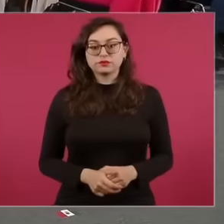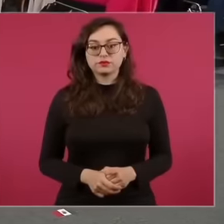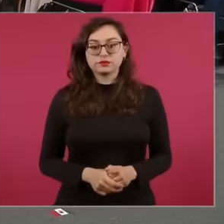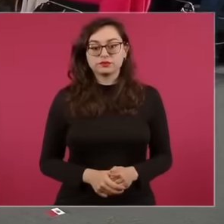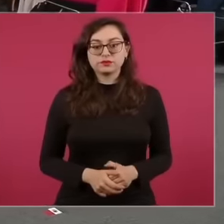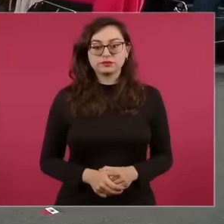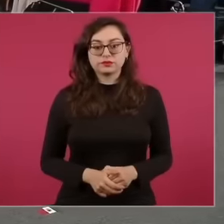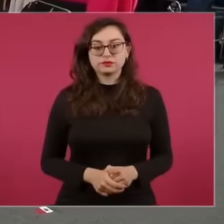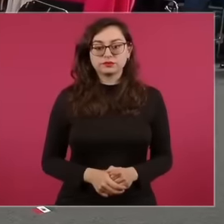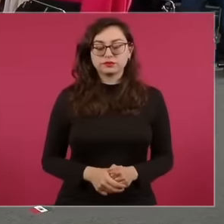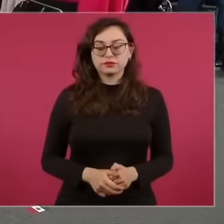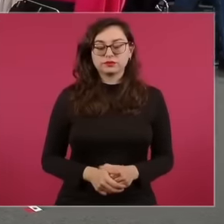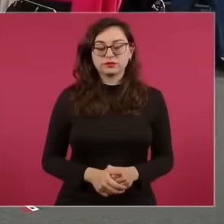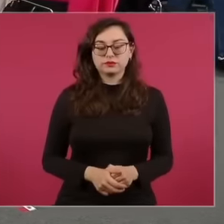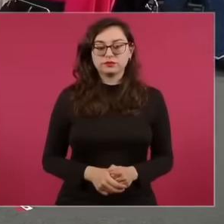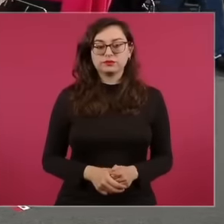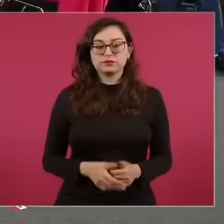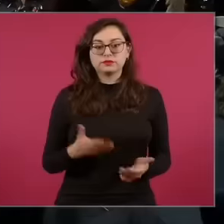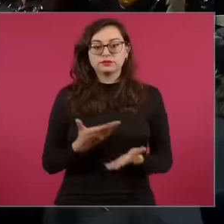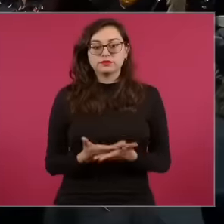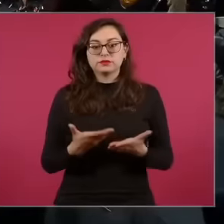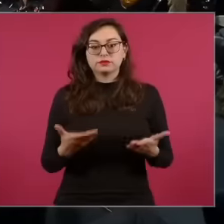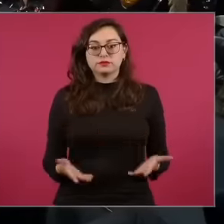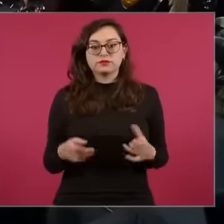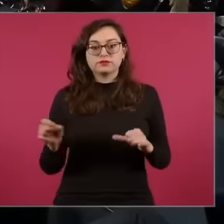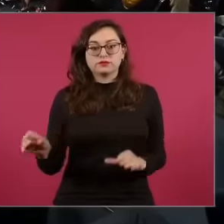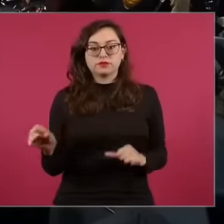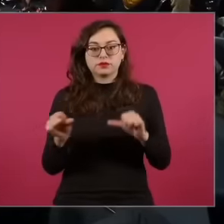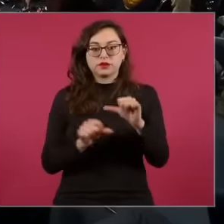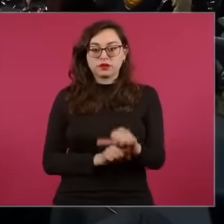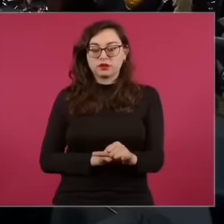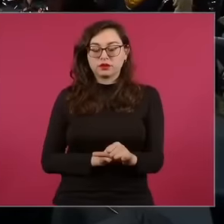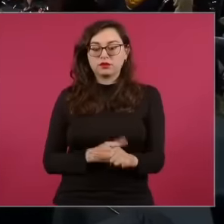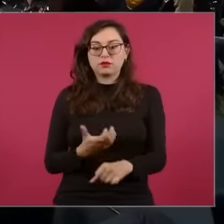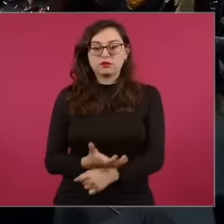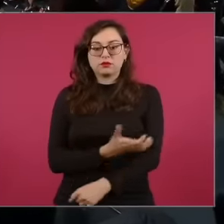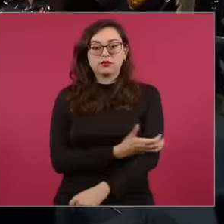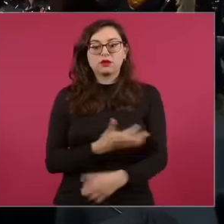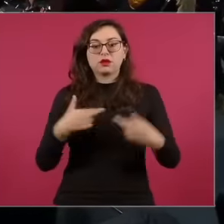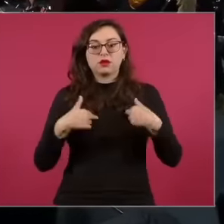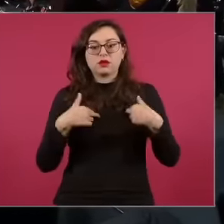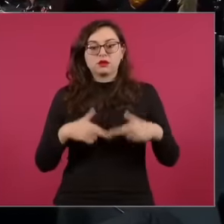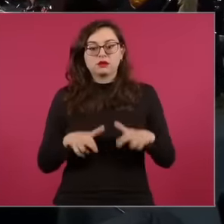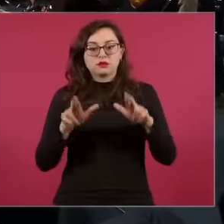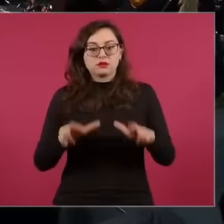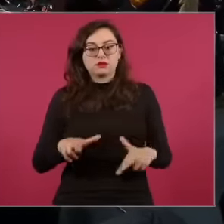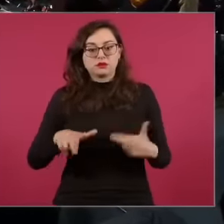and we will give the floor to some fellow representatives from different regions so that